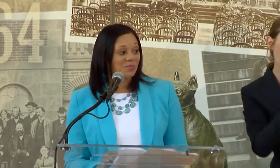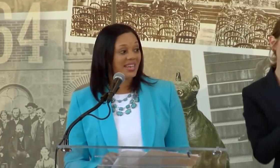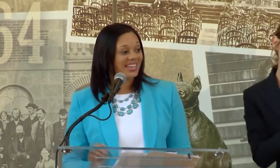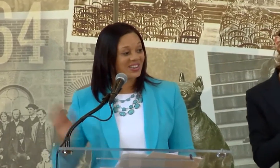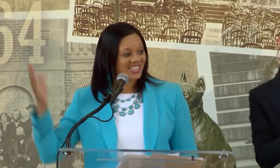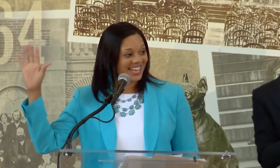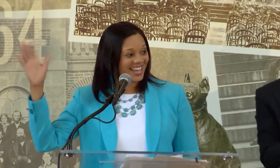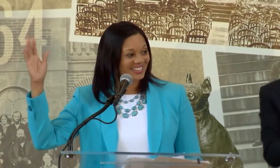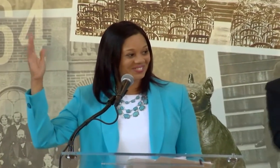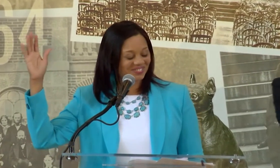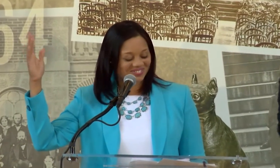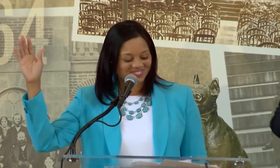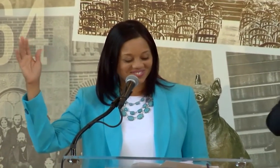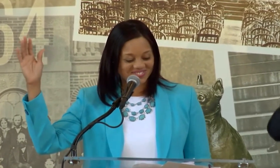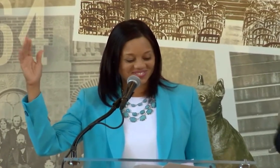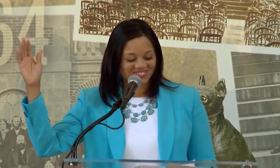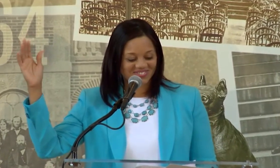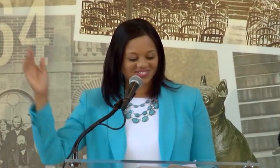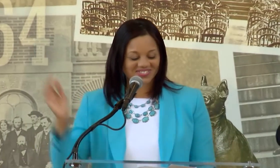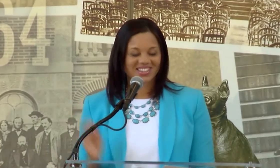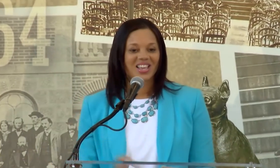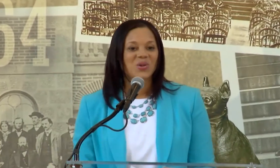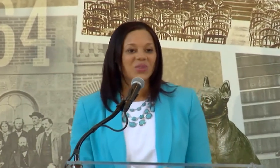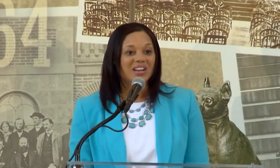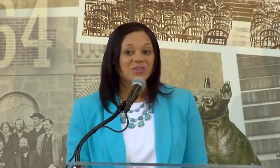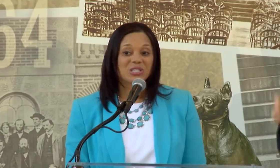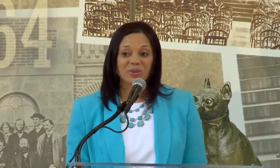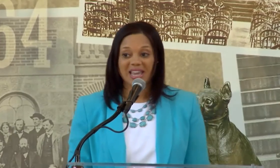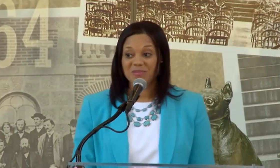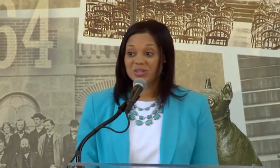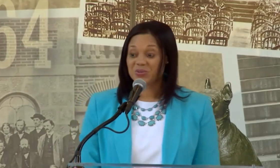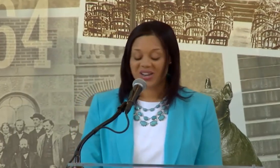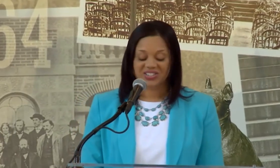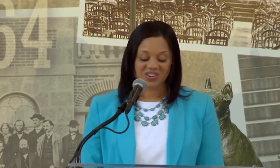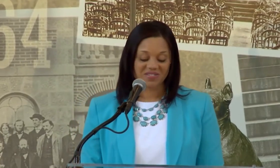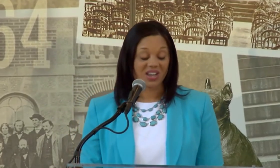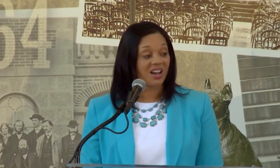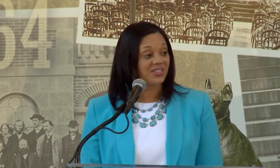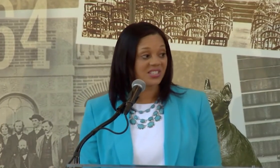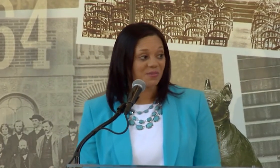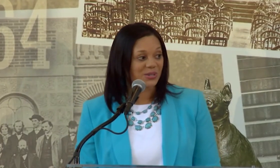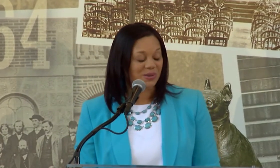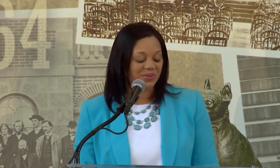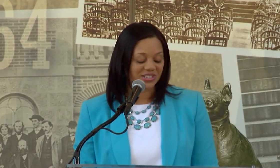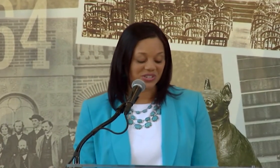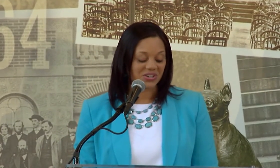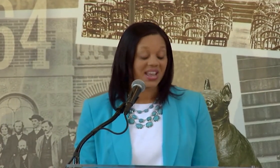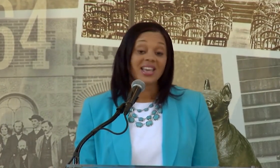BEING HERE TODAY. WHEN I FIRST BECAME THE DIRECTOR OF THE OFFICE OF MOTION PICTURE,